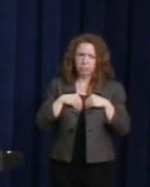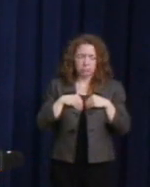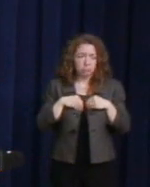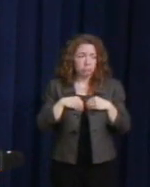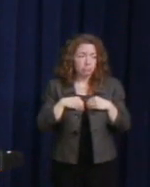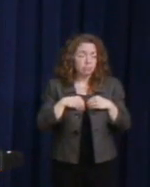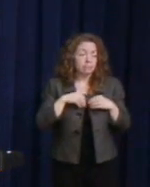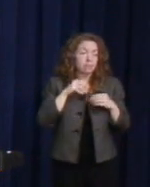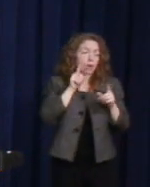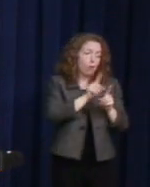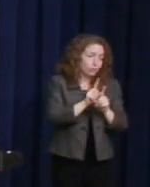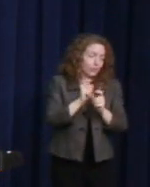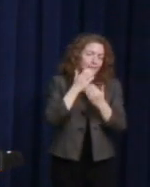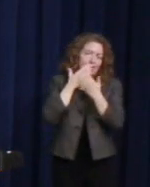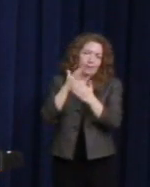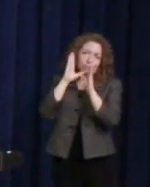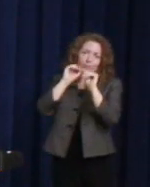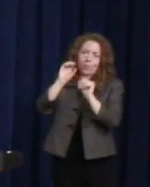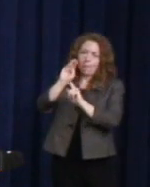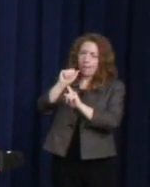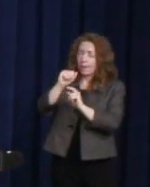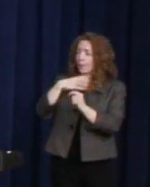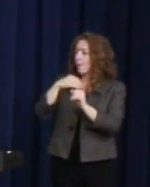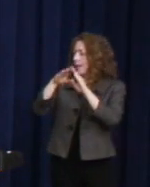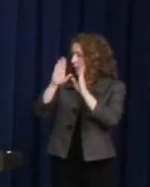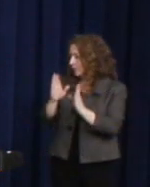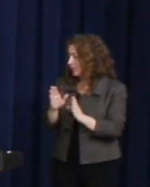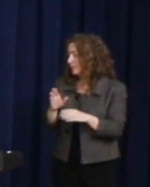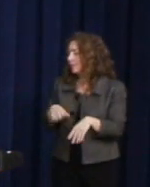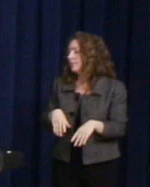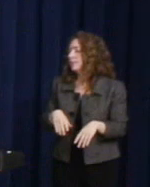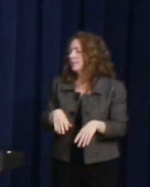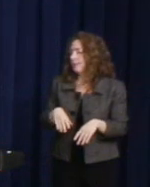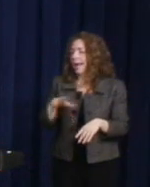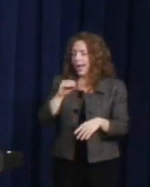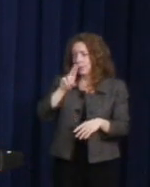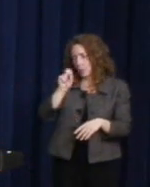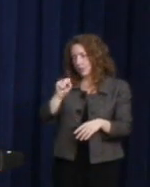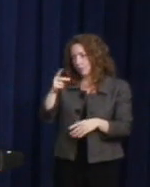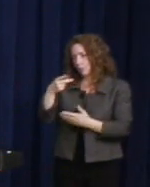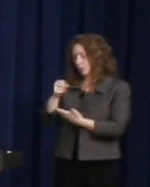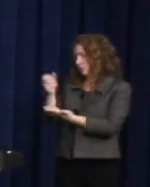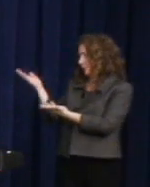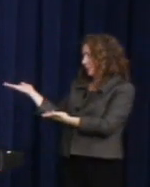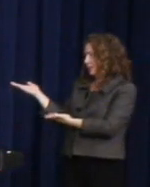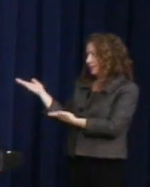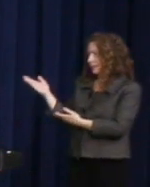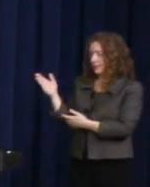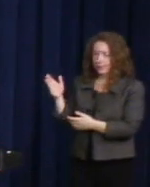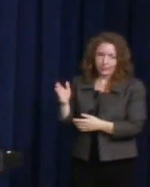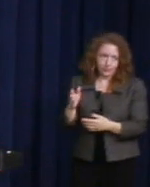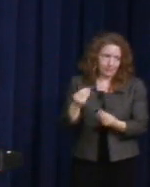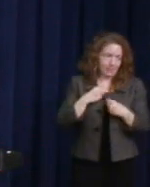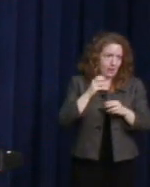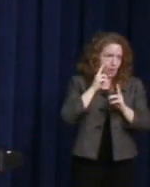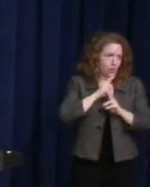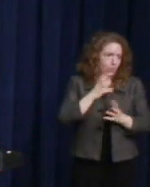and the White House, and certainly the United States Postal Service for this incredible honor to be standing here today.